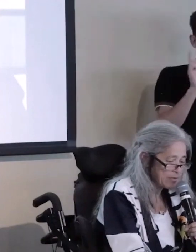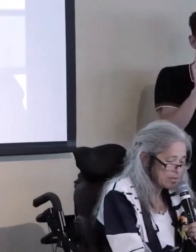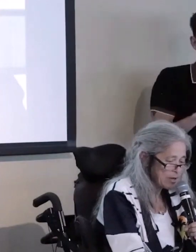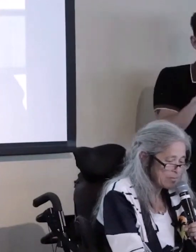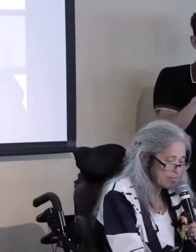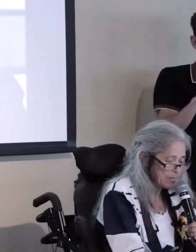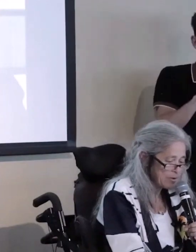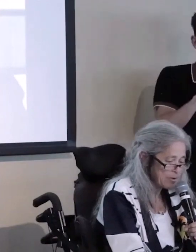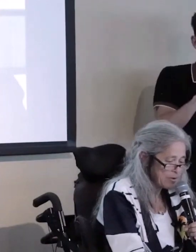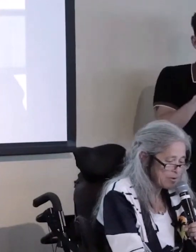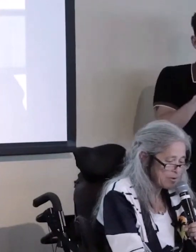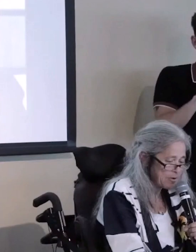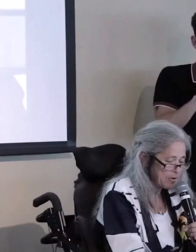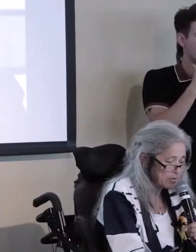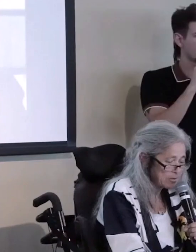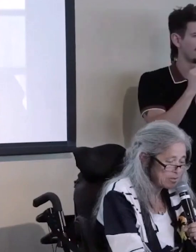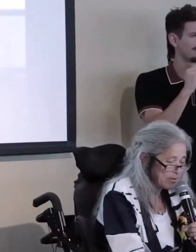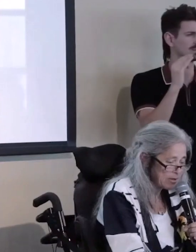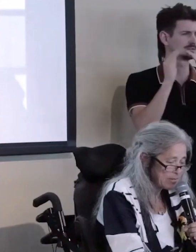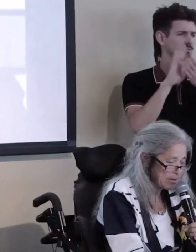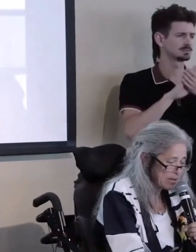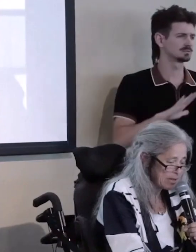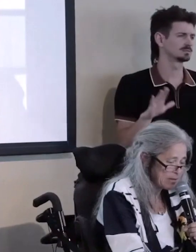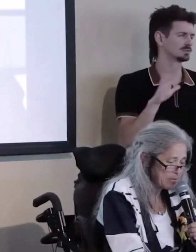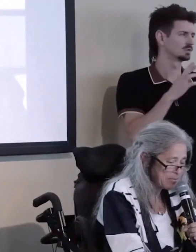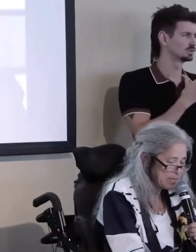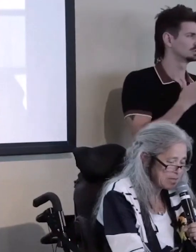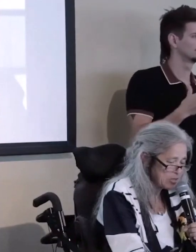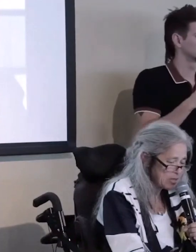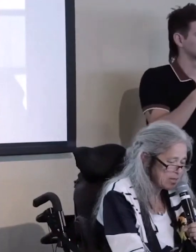of nonprofit management, resource development and implementation.